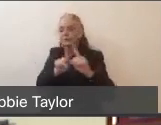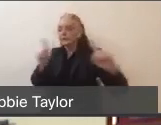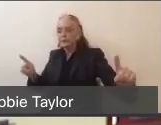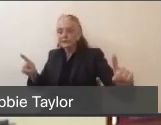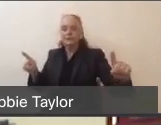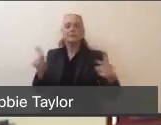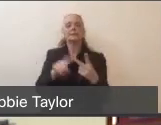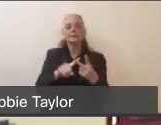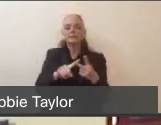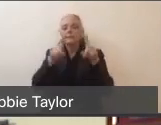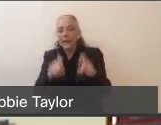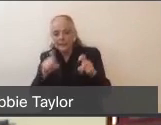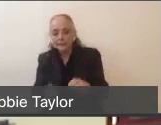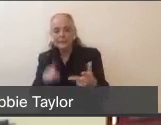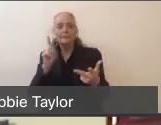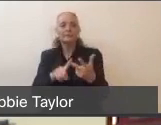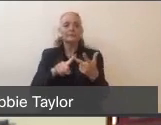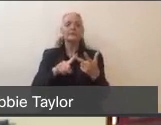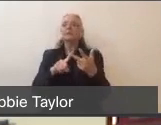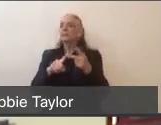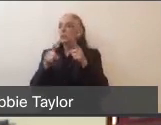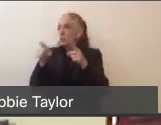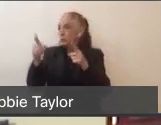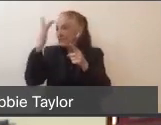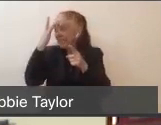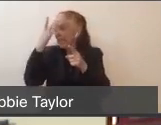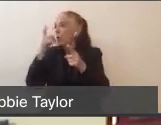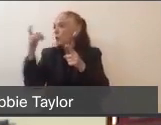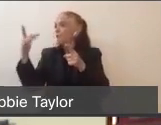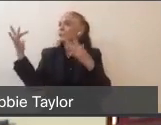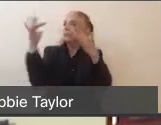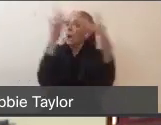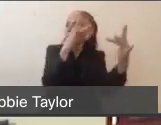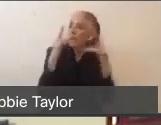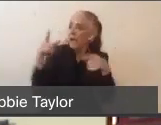all that is part of the pandemic plan. It's been working very well. And the next plan that we've been evaluating